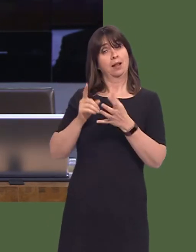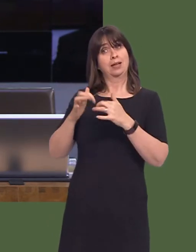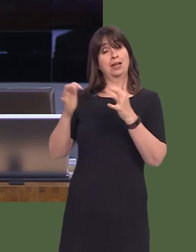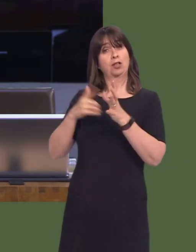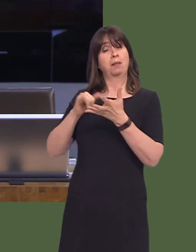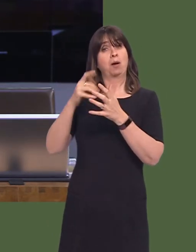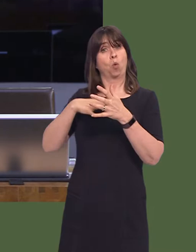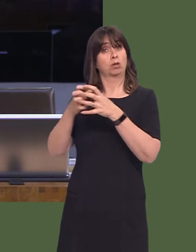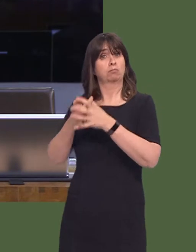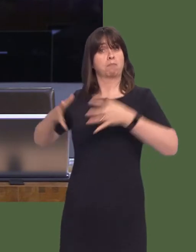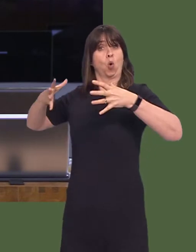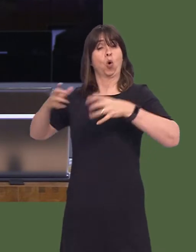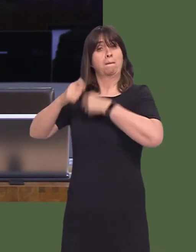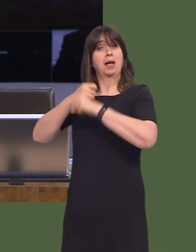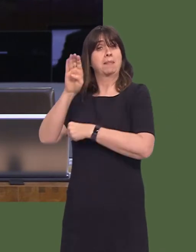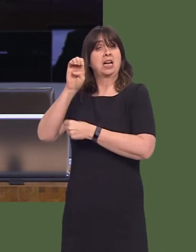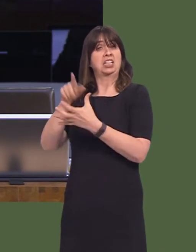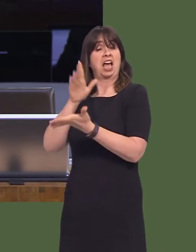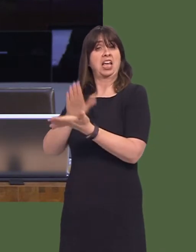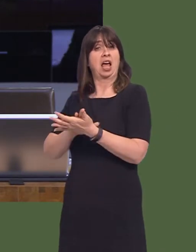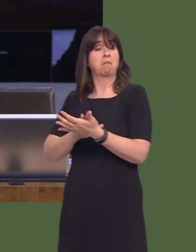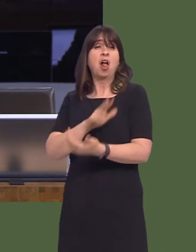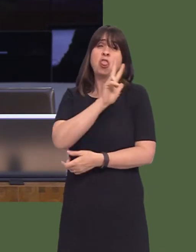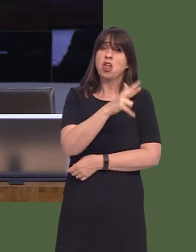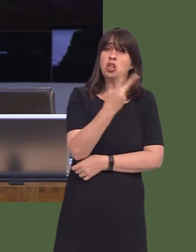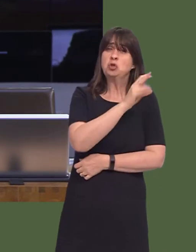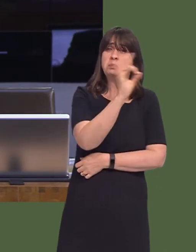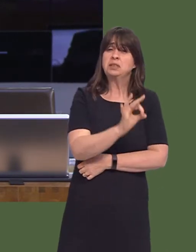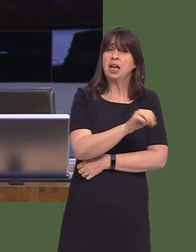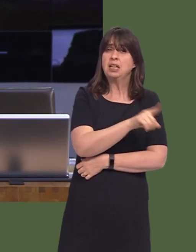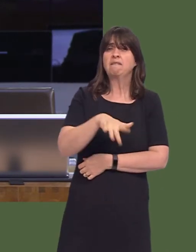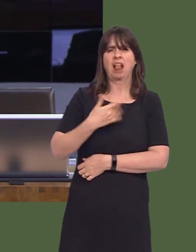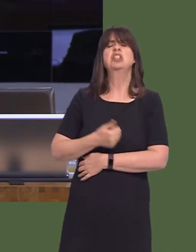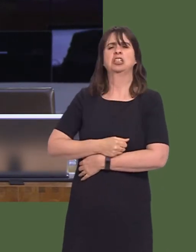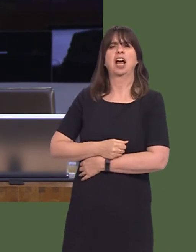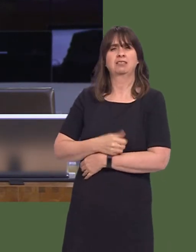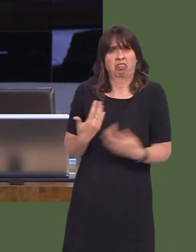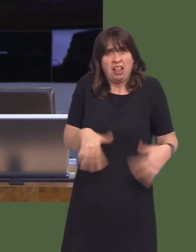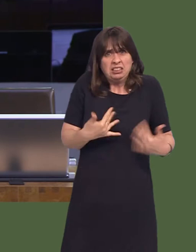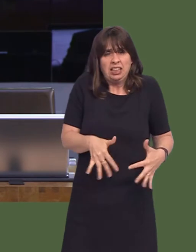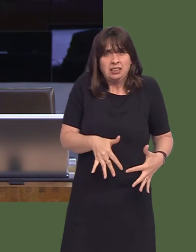from 60 to either 80 or 90?' Only 32 per cent of respondents were in favour of an increase,